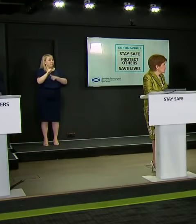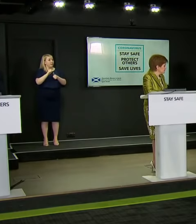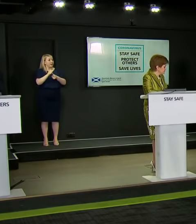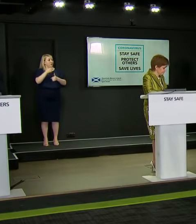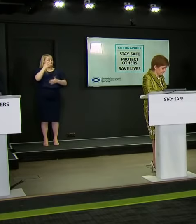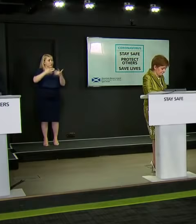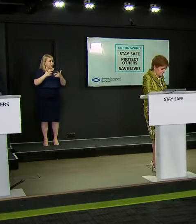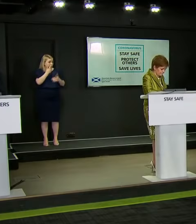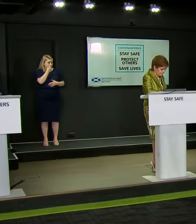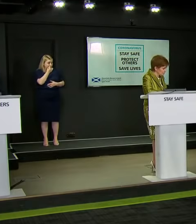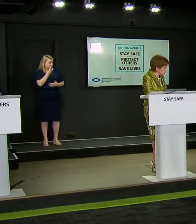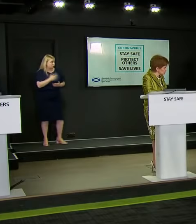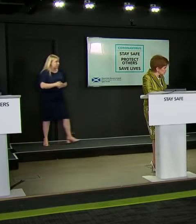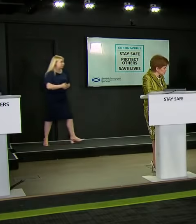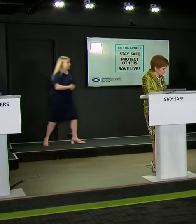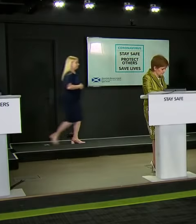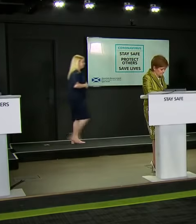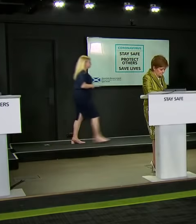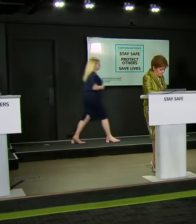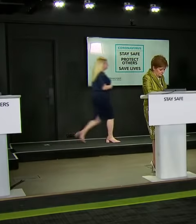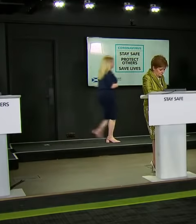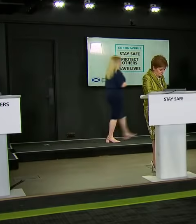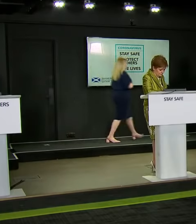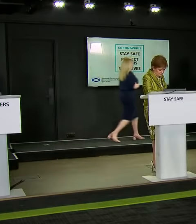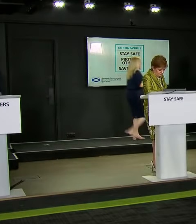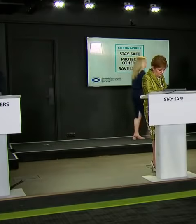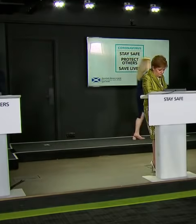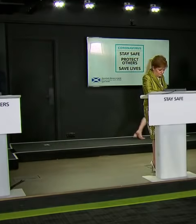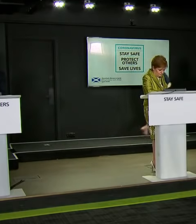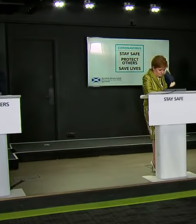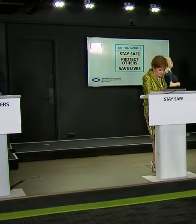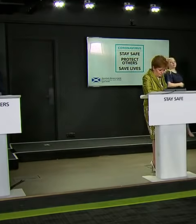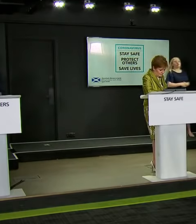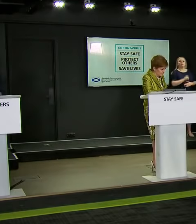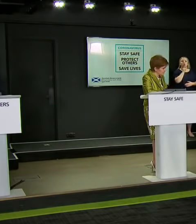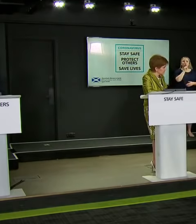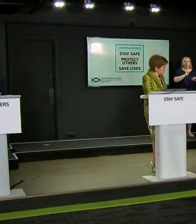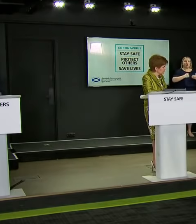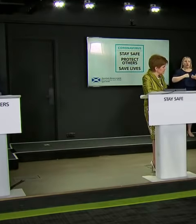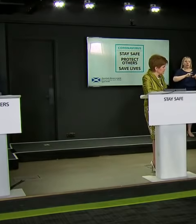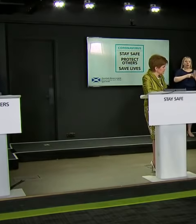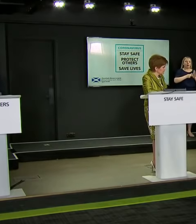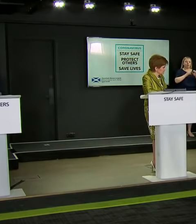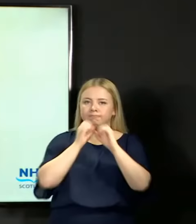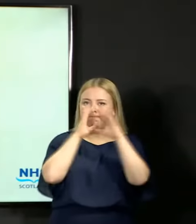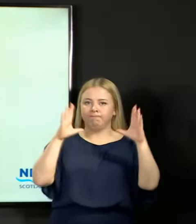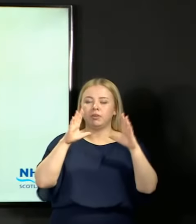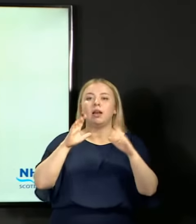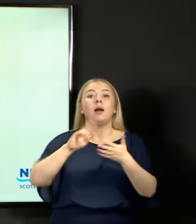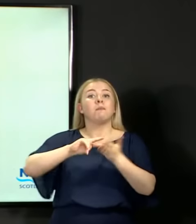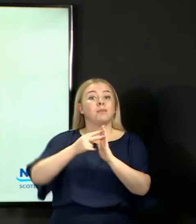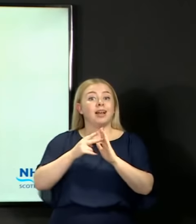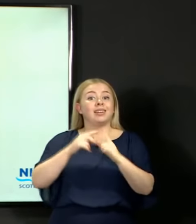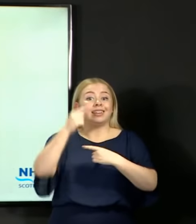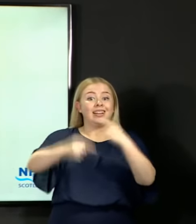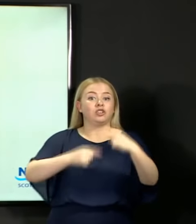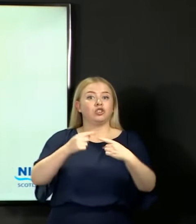That's not in our plans. We're planning for the exam diet in 2021, in the Spring of 2021.